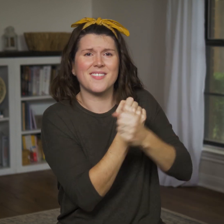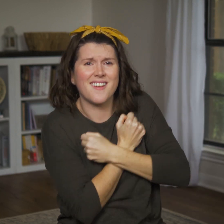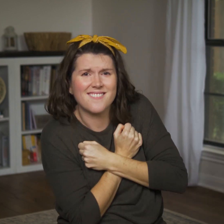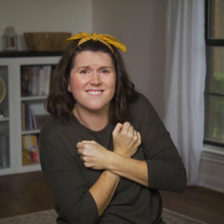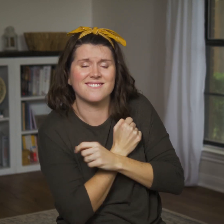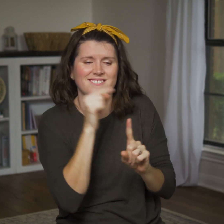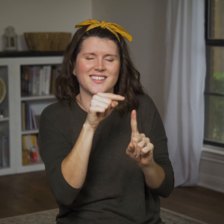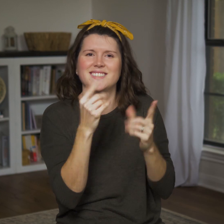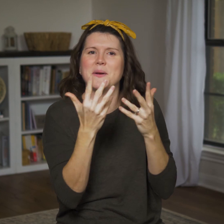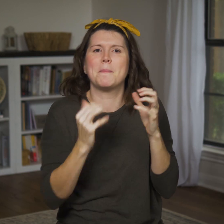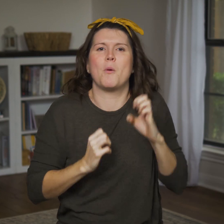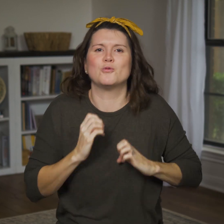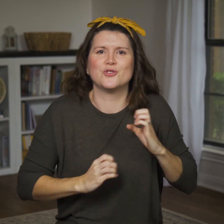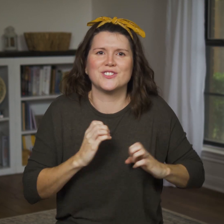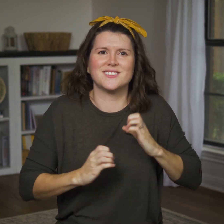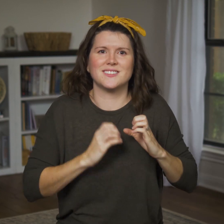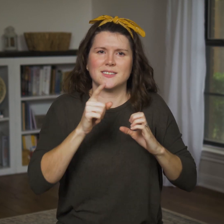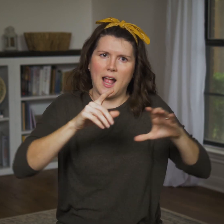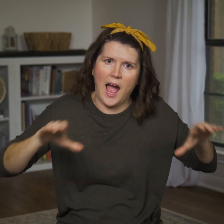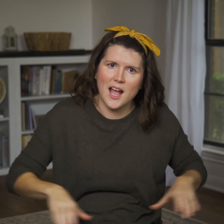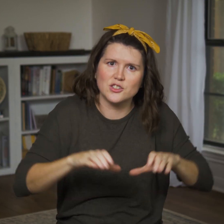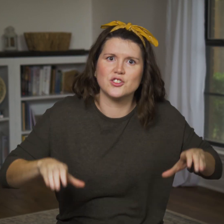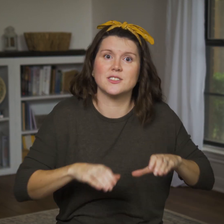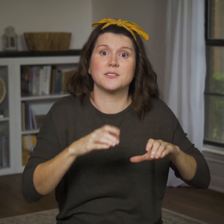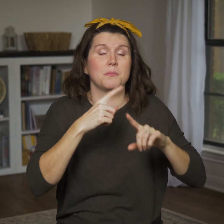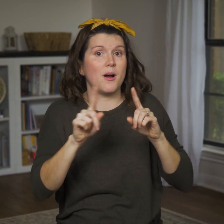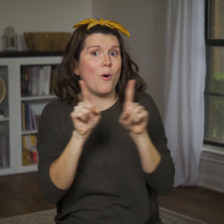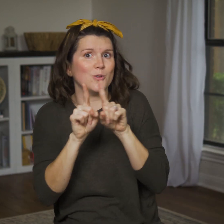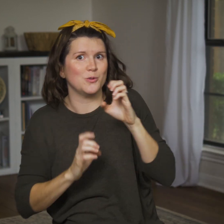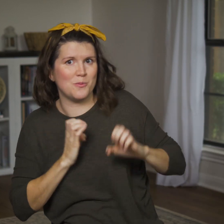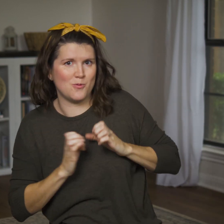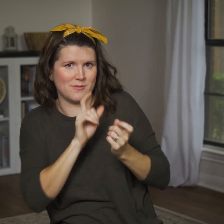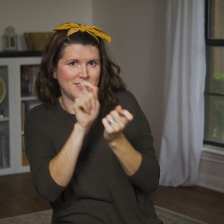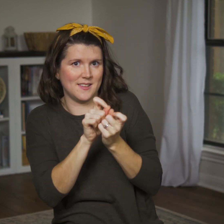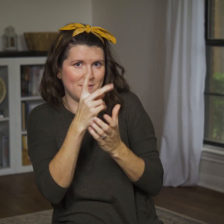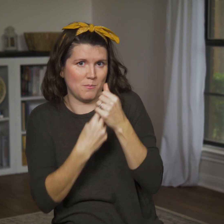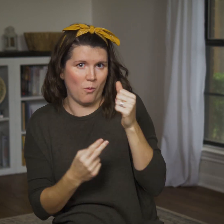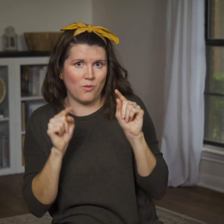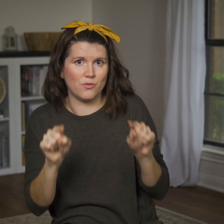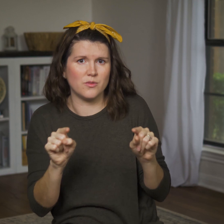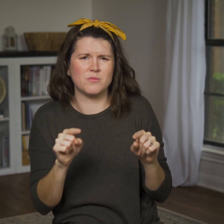Love indicates emotion; it’s action adjacent but emotion specific.